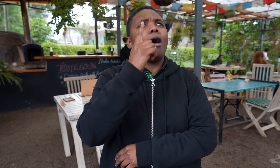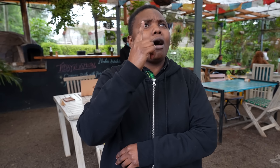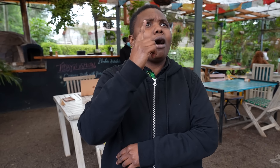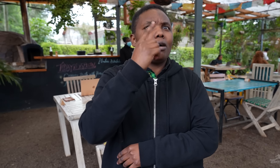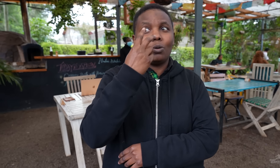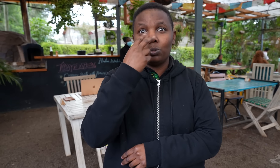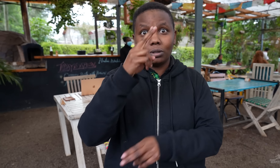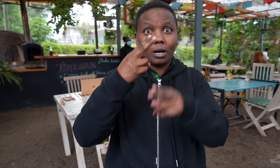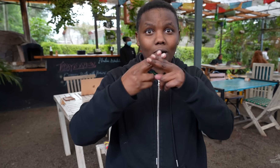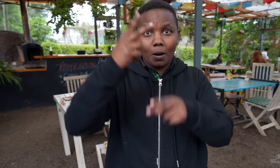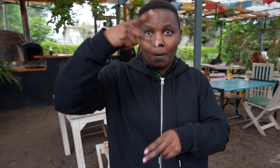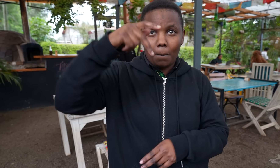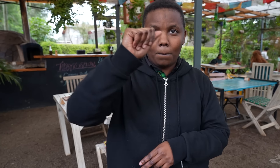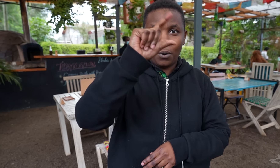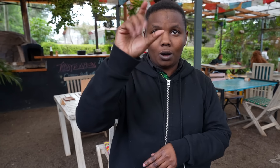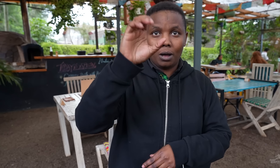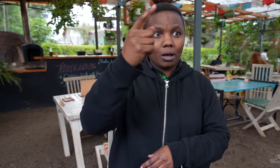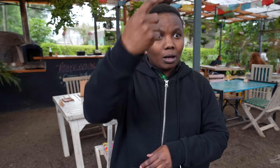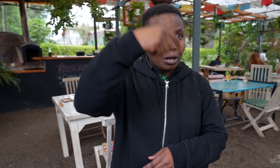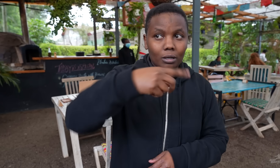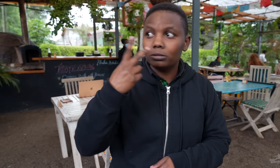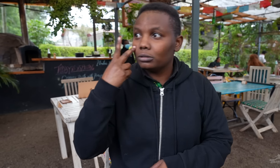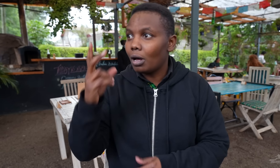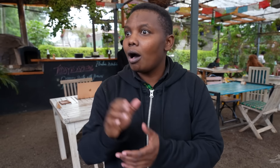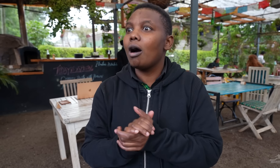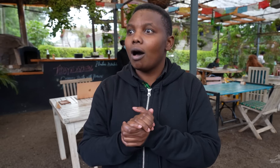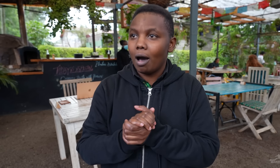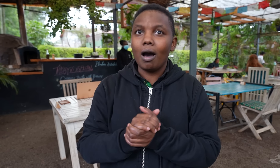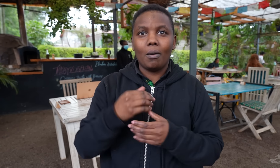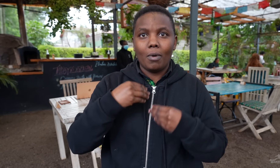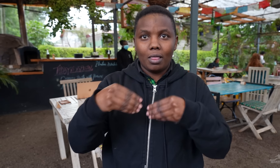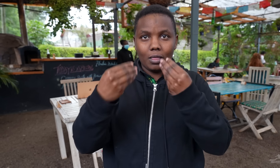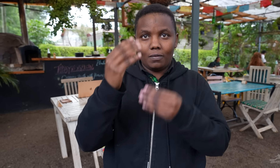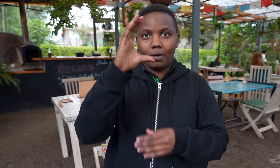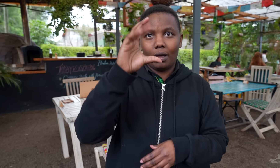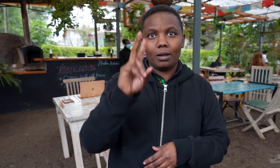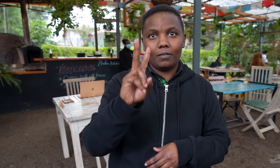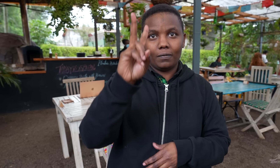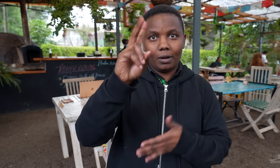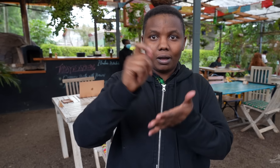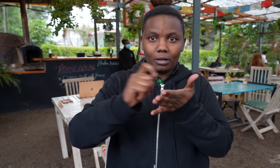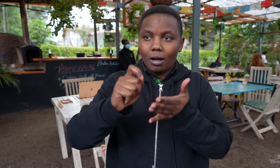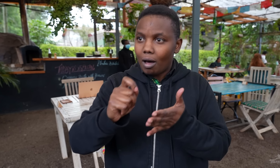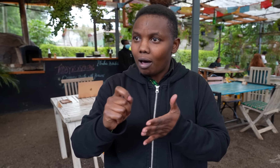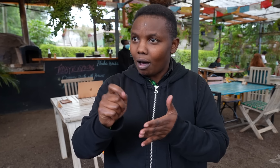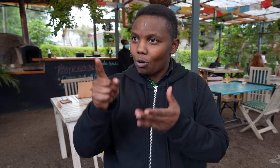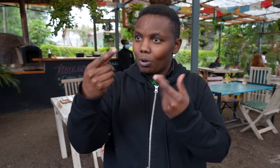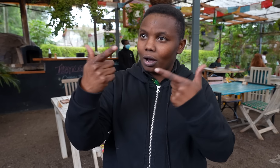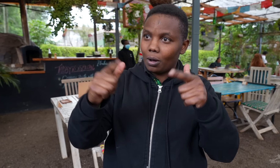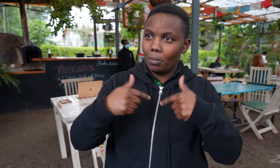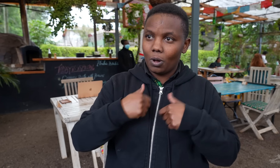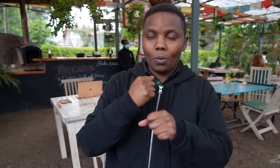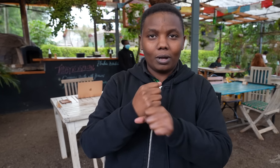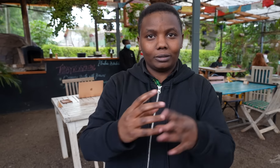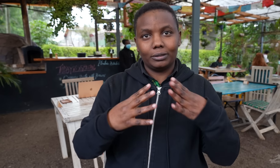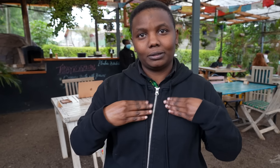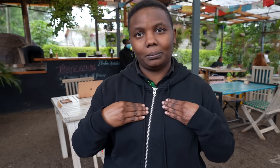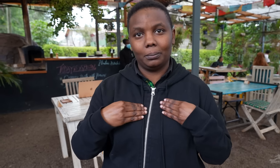until I heard about Pallet Café and sent them my CV. They offered me a job!